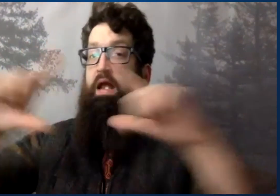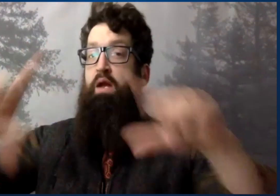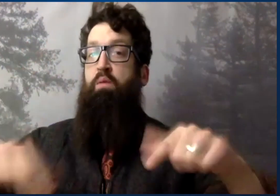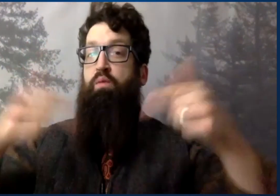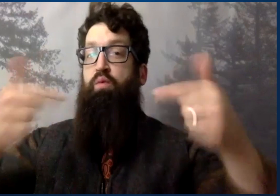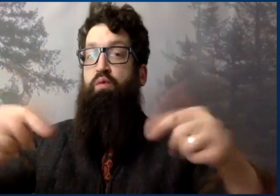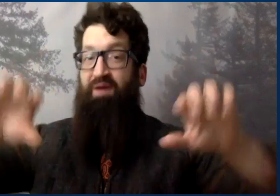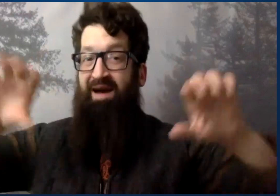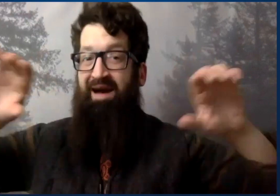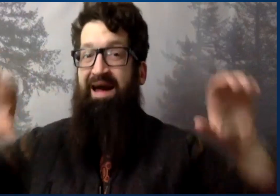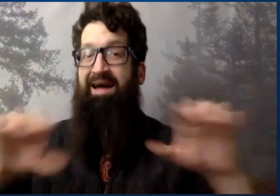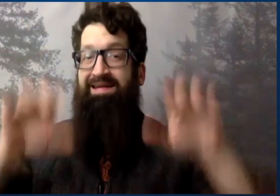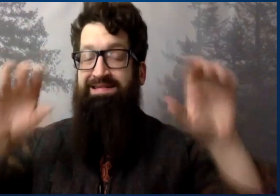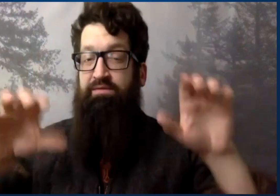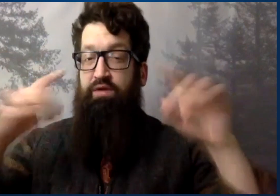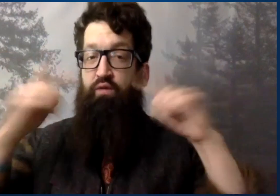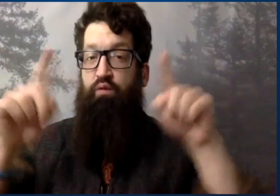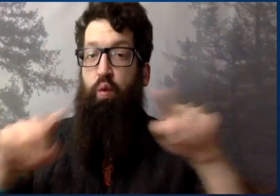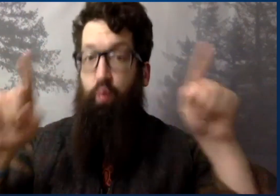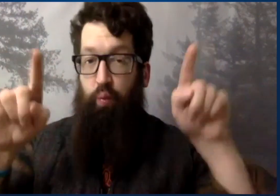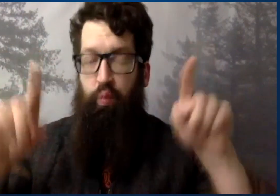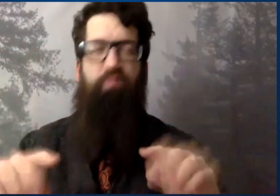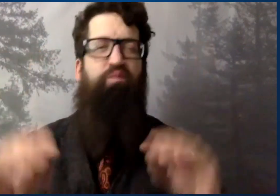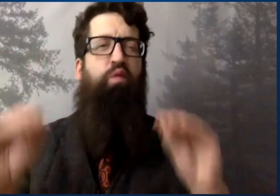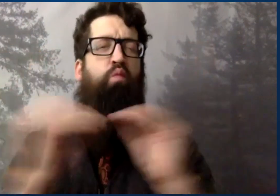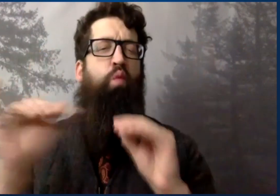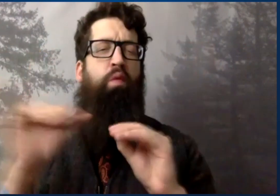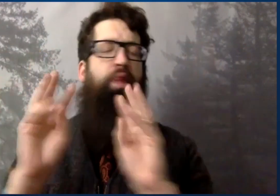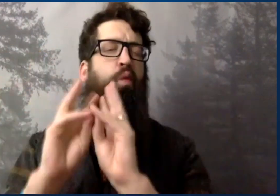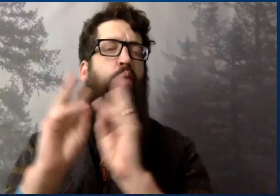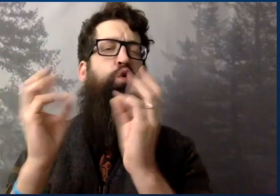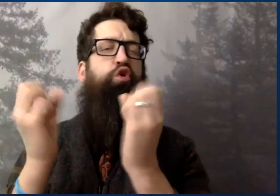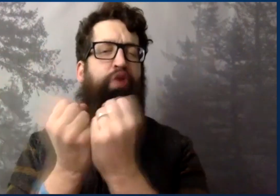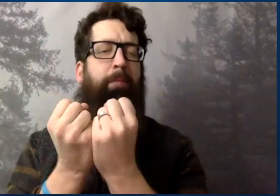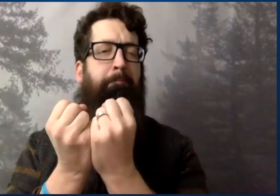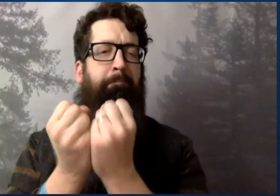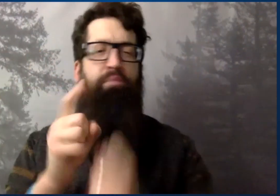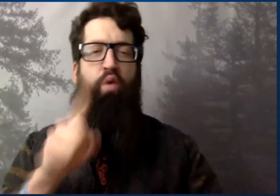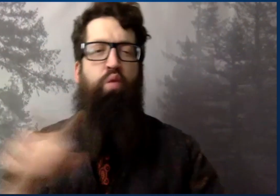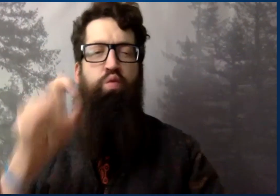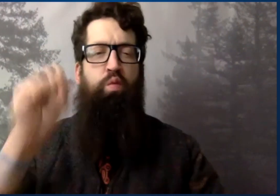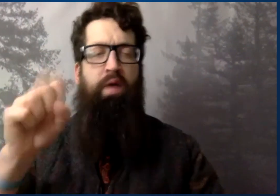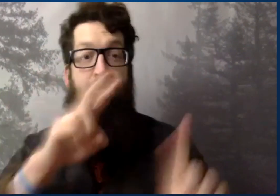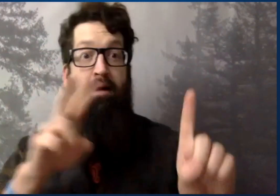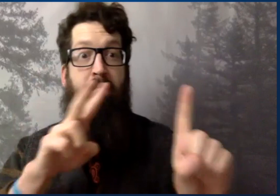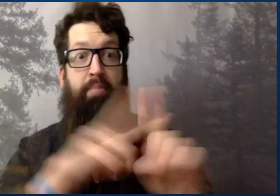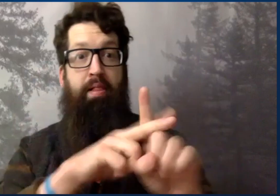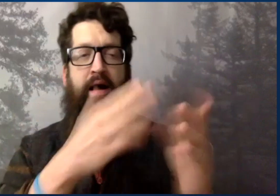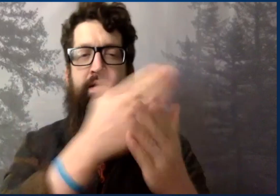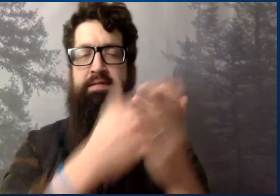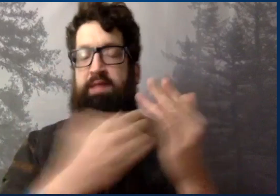presenting my material, and then I'll turn it over to you to participate in some interactive activities. This is a workshop,